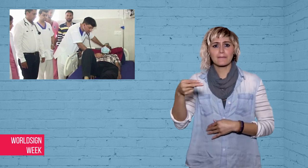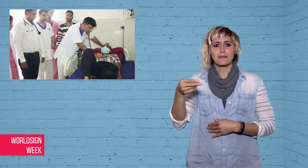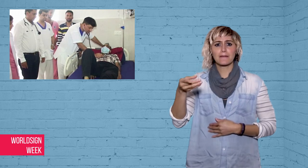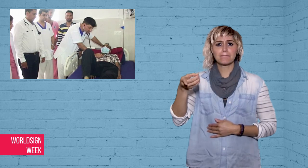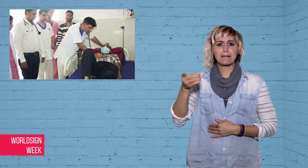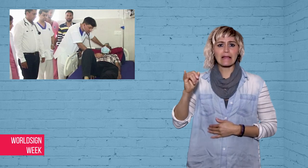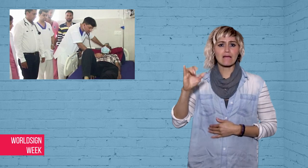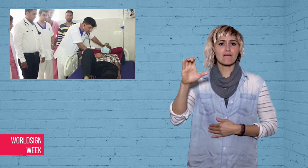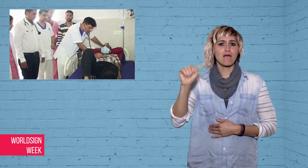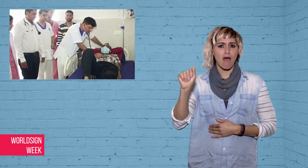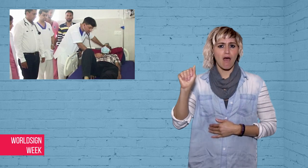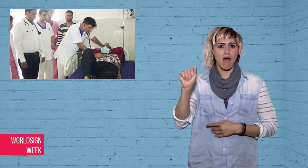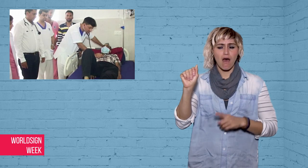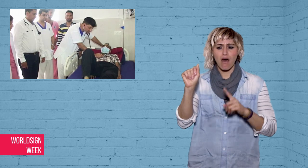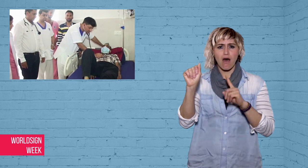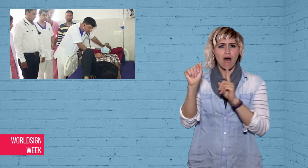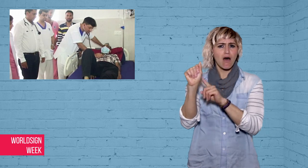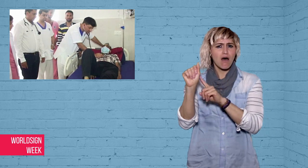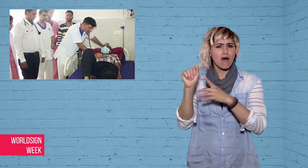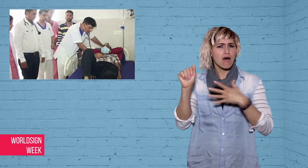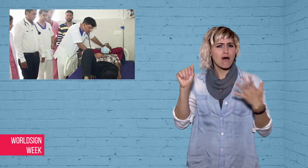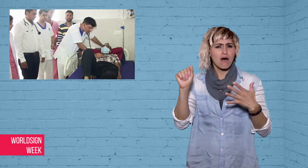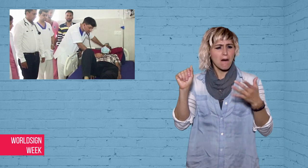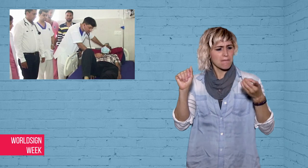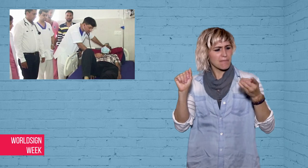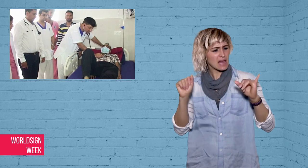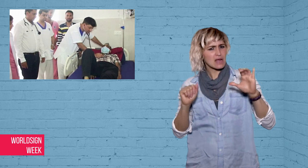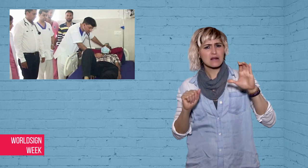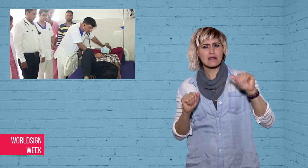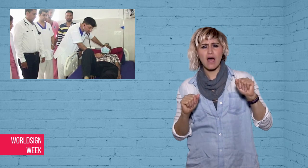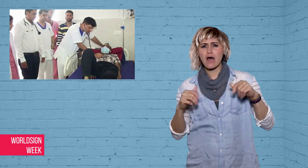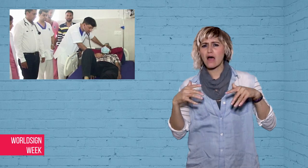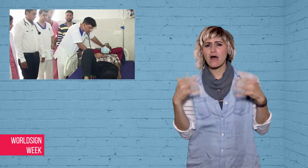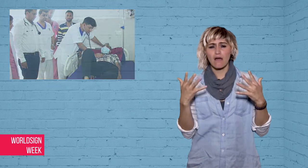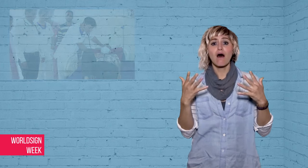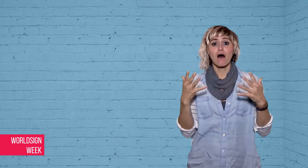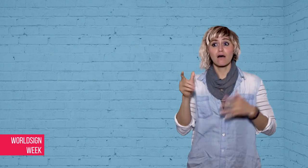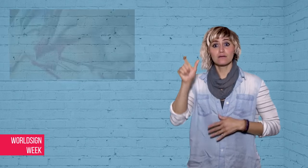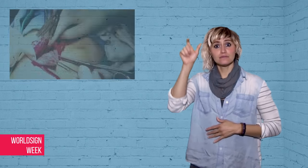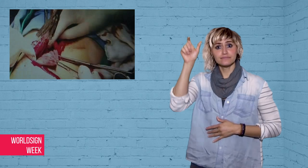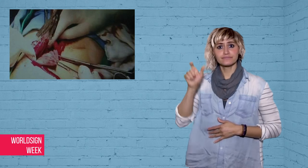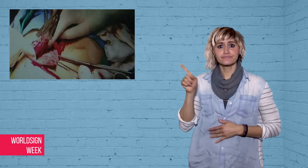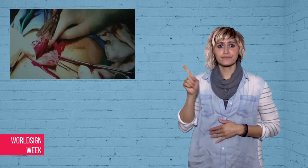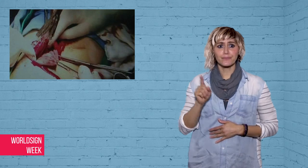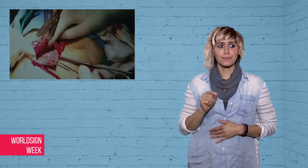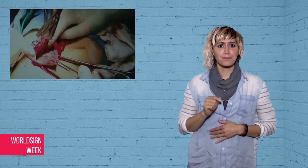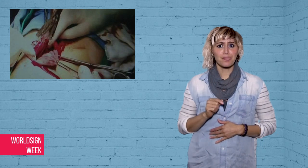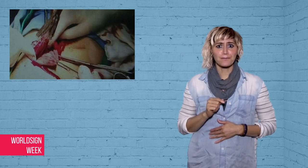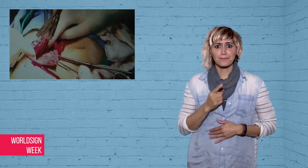associated to a “Pica disorder”.